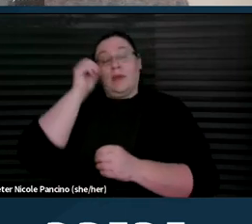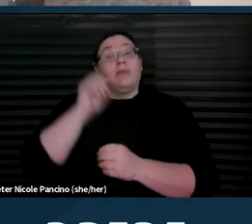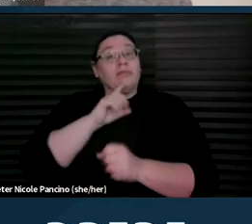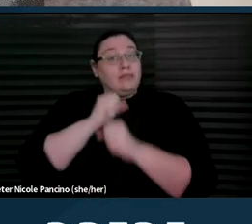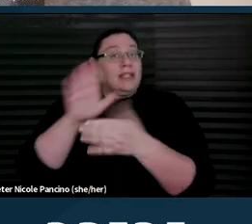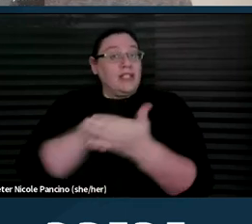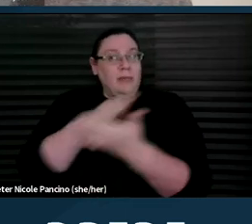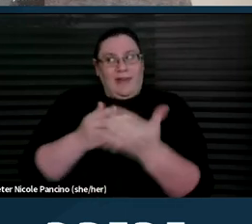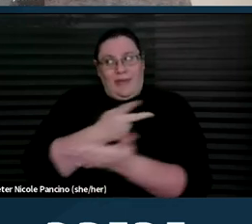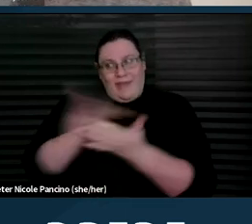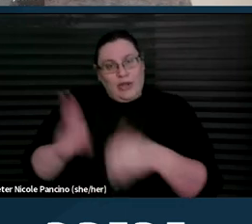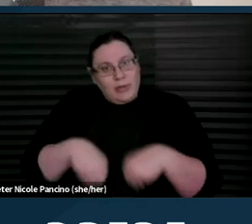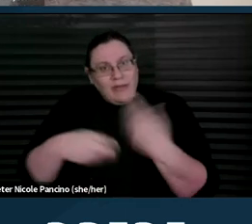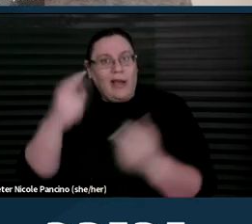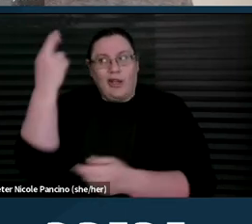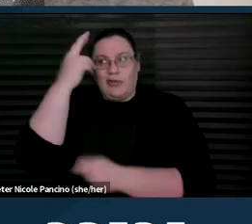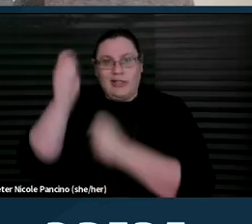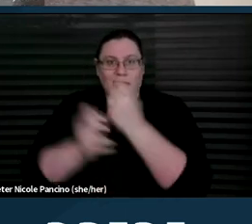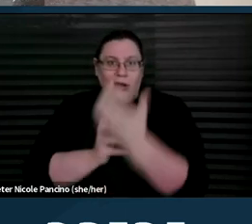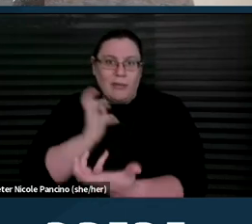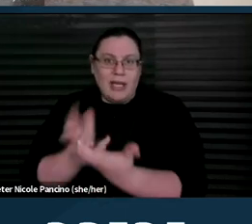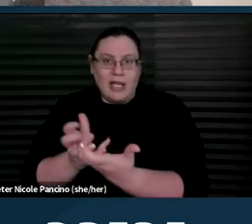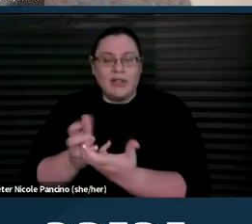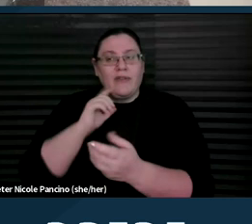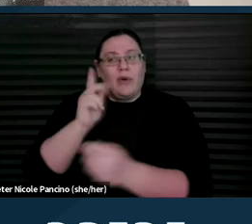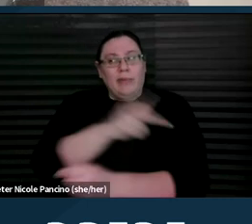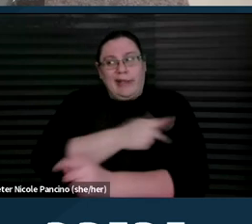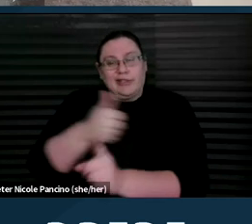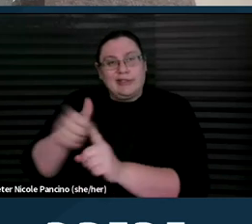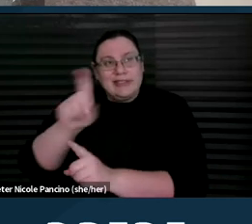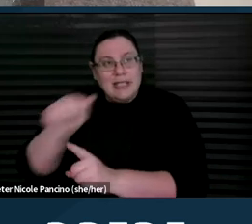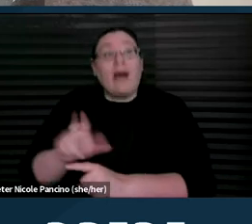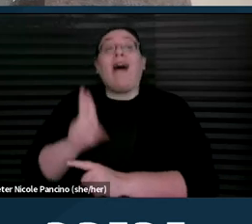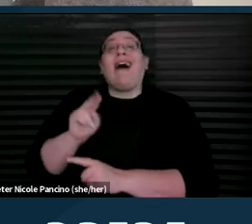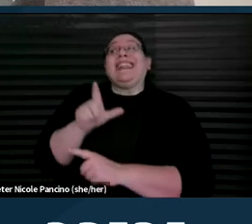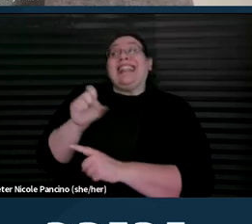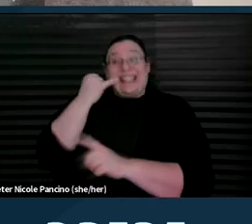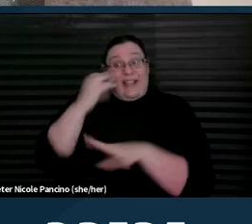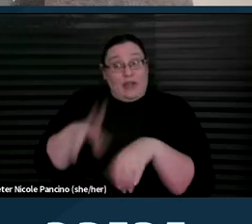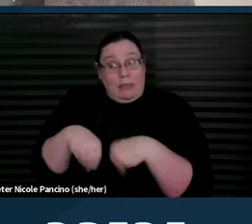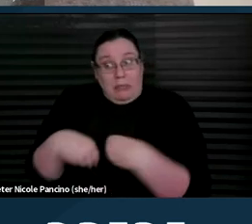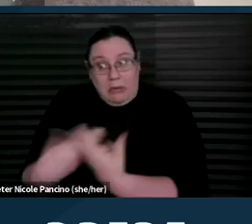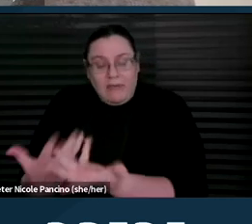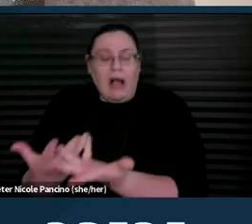to provide reasonable accommodations to disabled patients unless doing so will fundamentally alter the nature